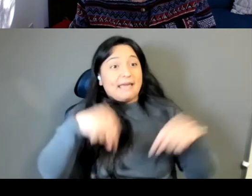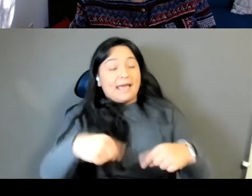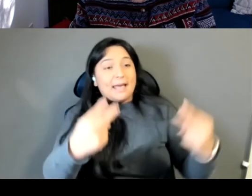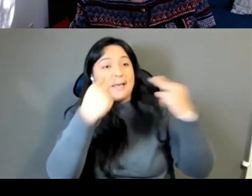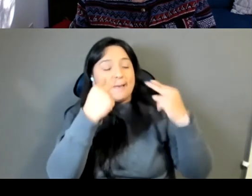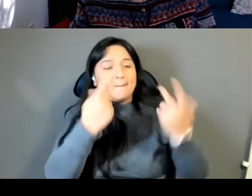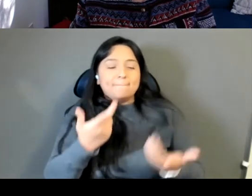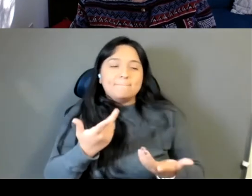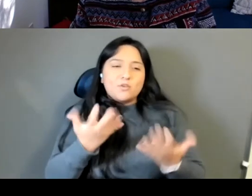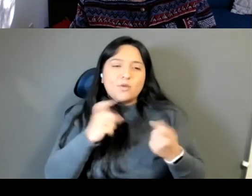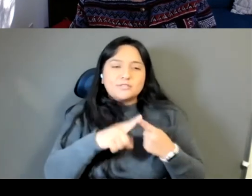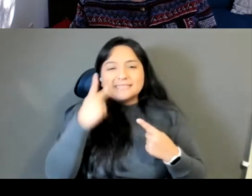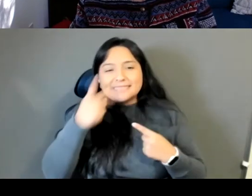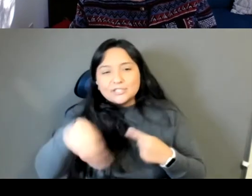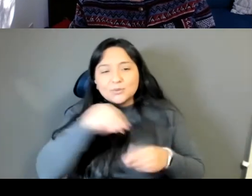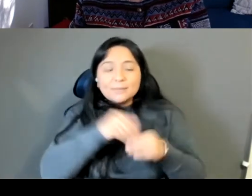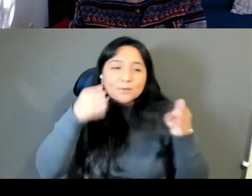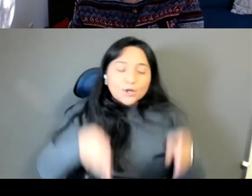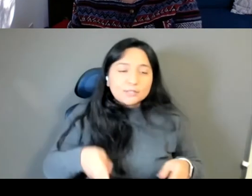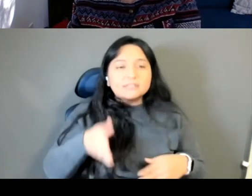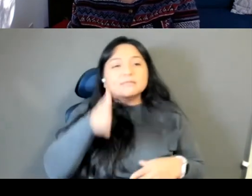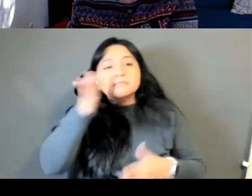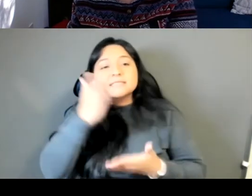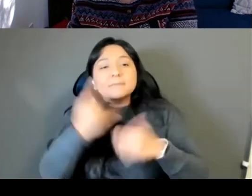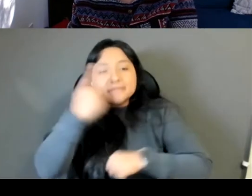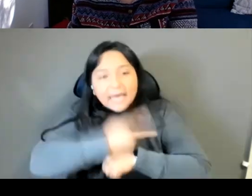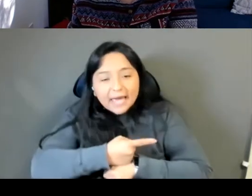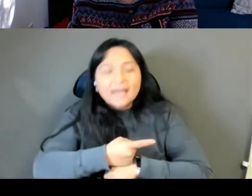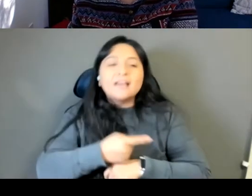We will do that someday. Thank you to my mom for coming.